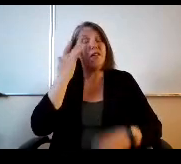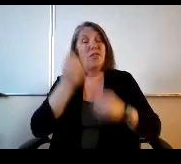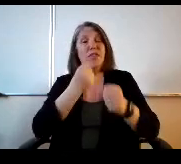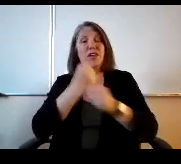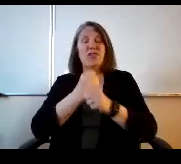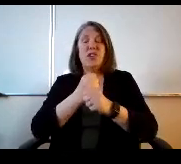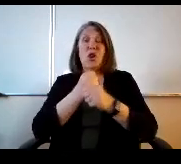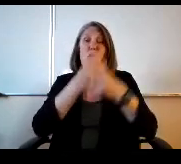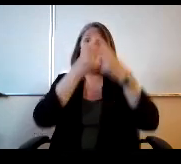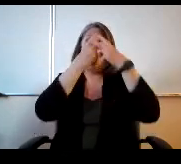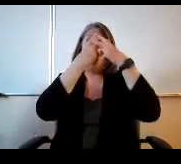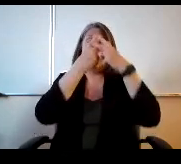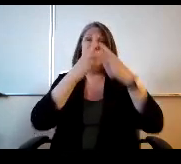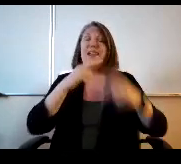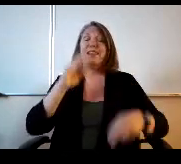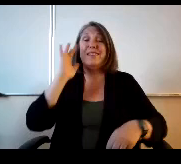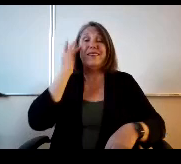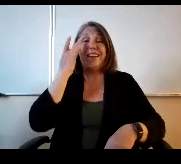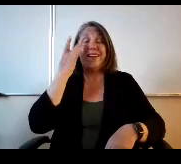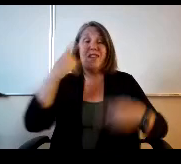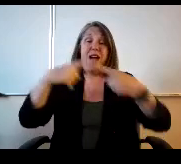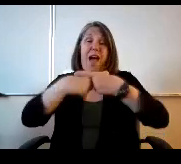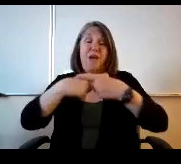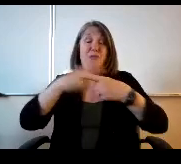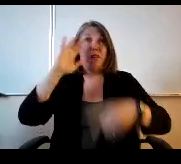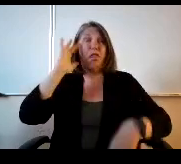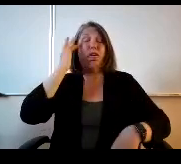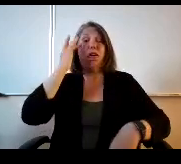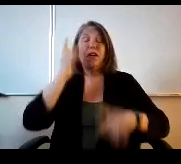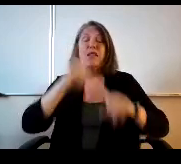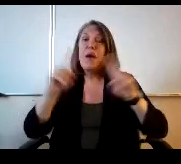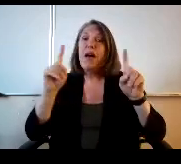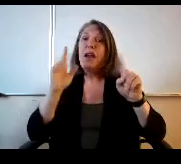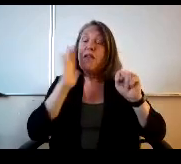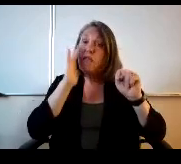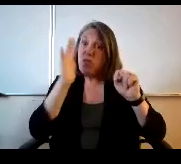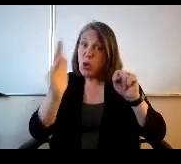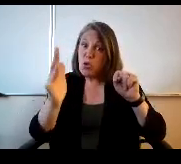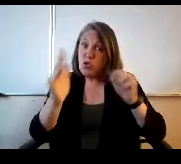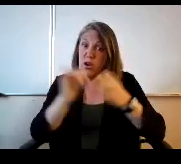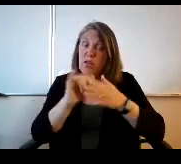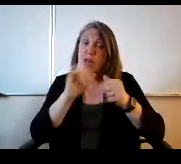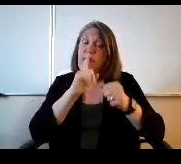were tired of all that, but in the future. That that is truly the future,